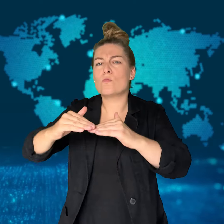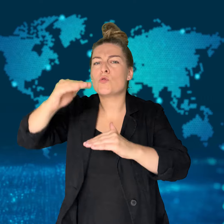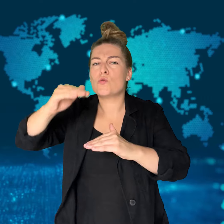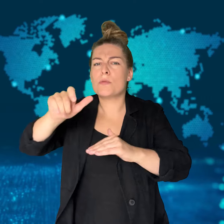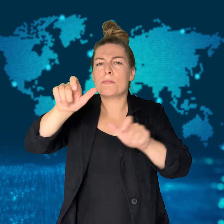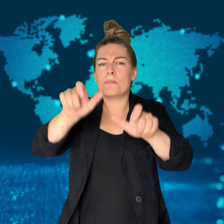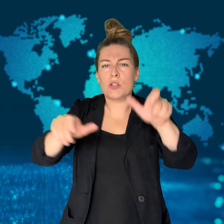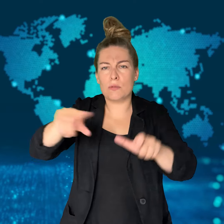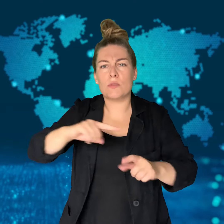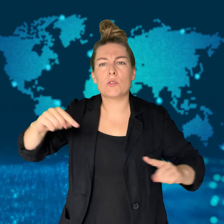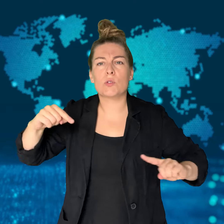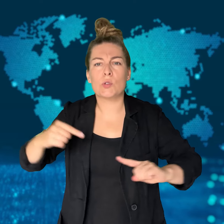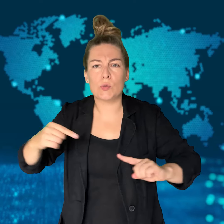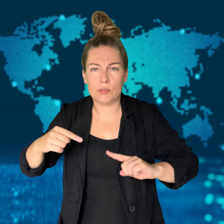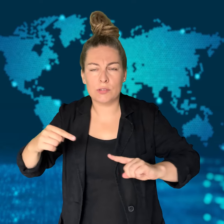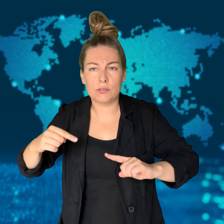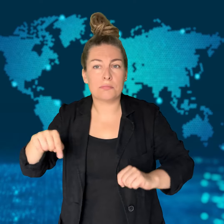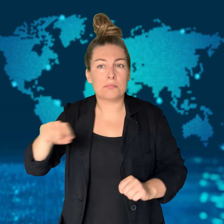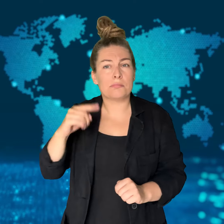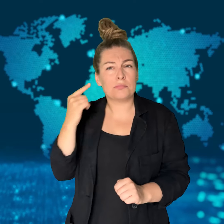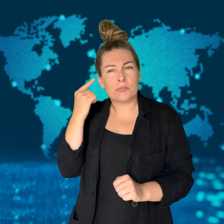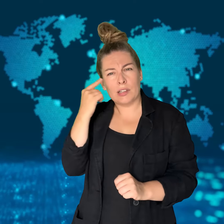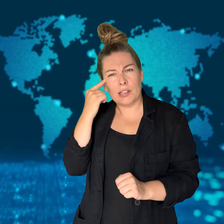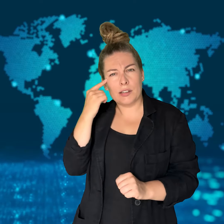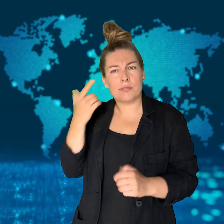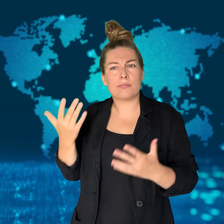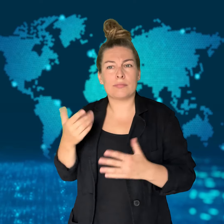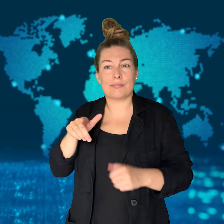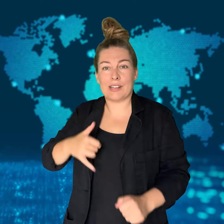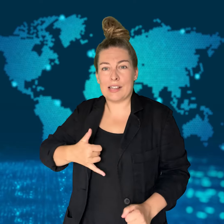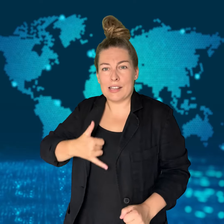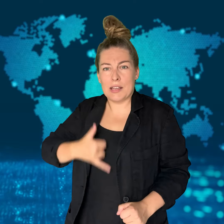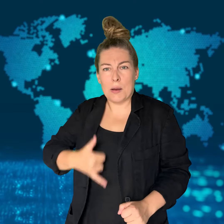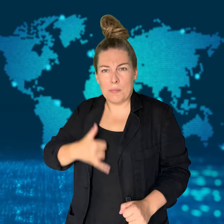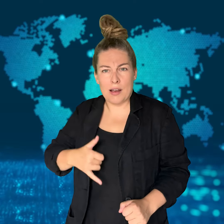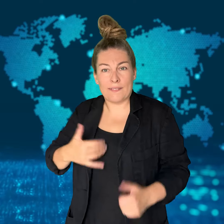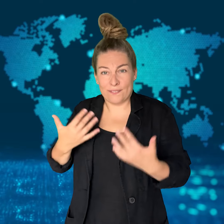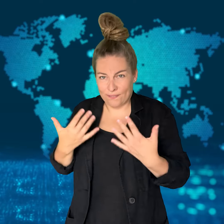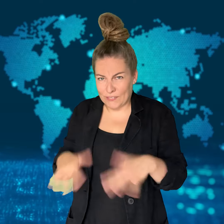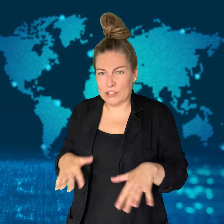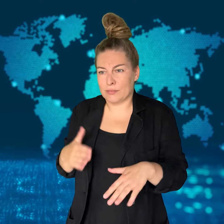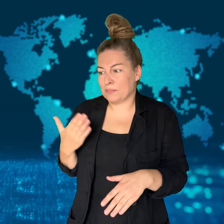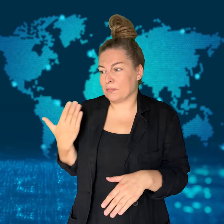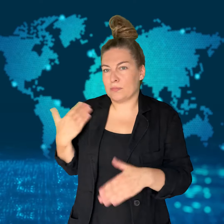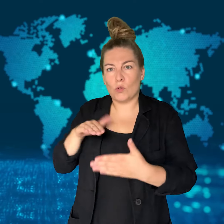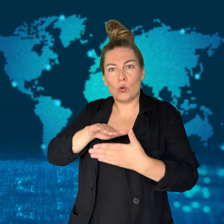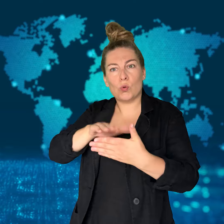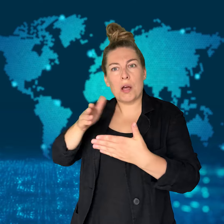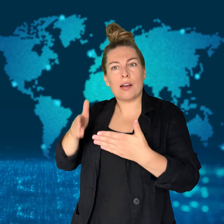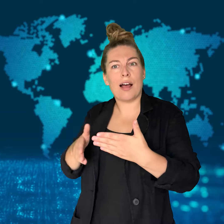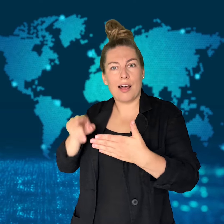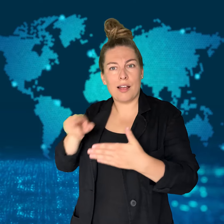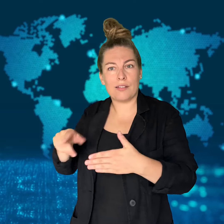Six people were killed and more were injured.